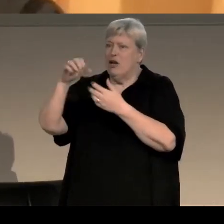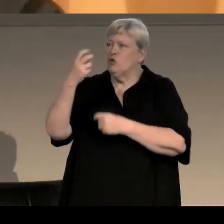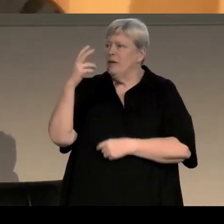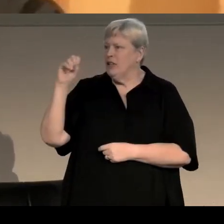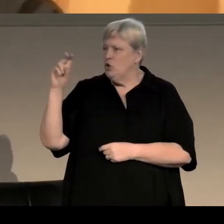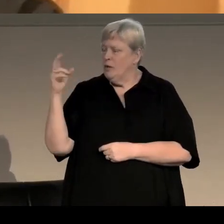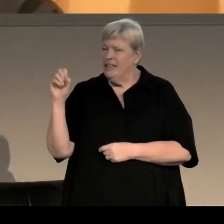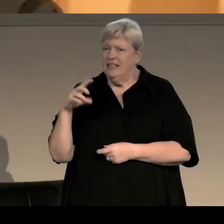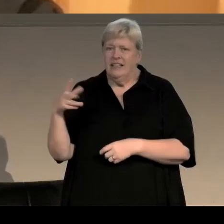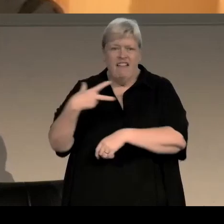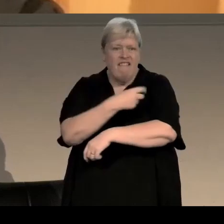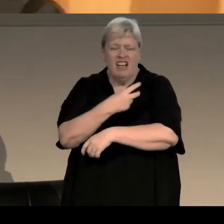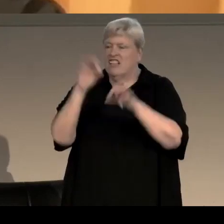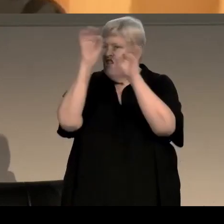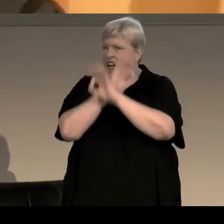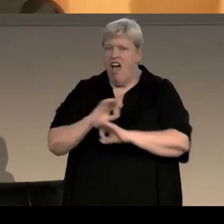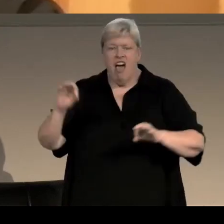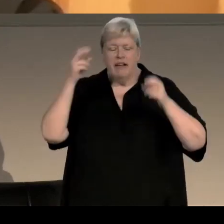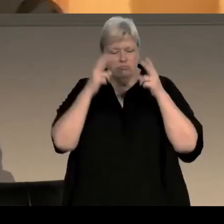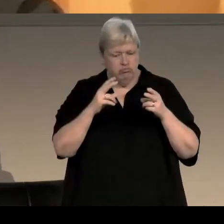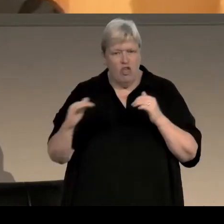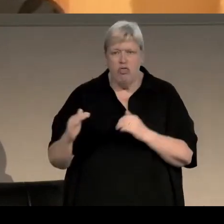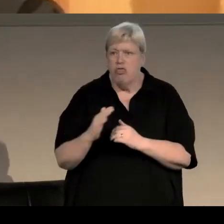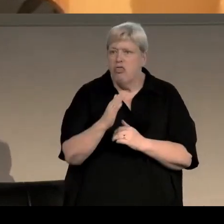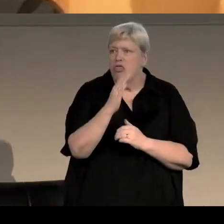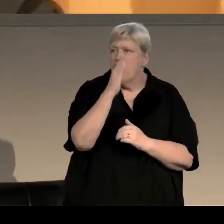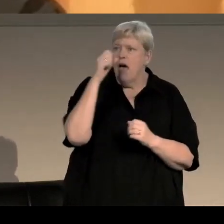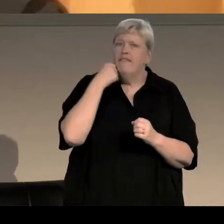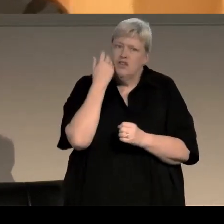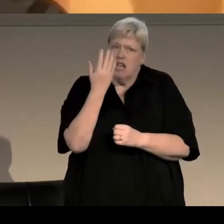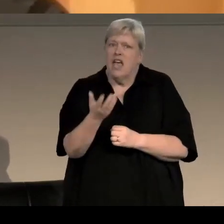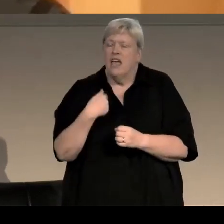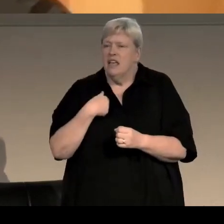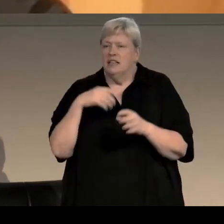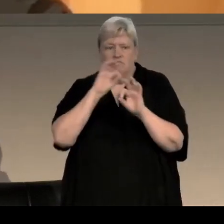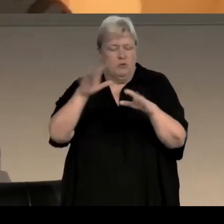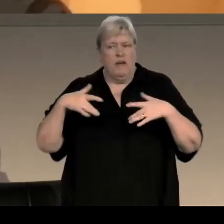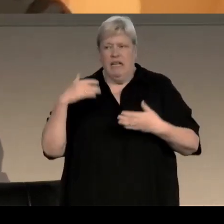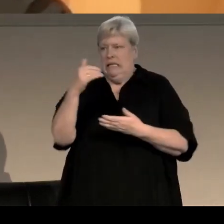there was no vaccine, and the death toll was rising on a daily basis, nobody felt safe.